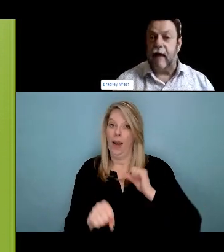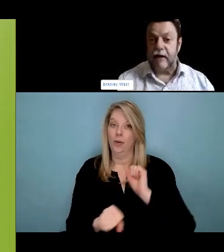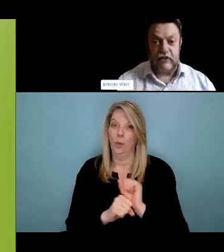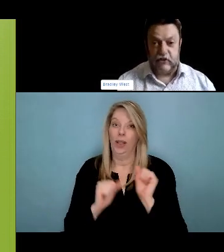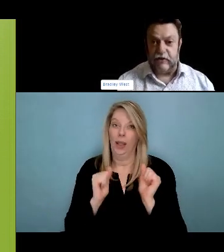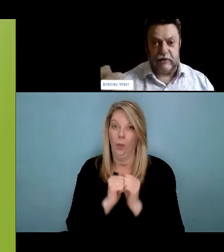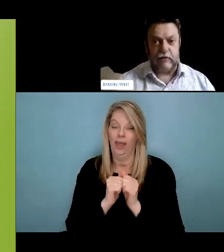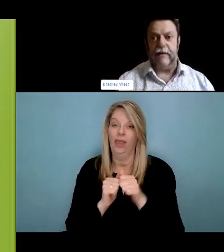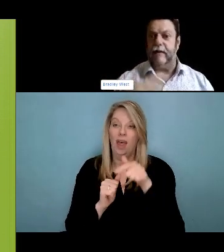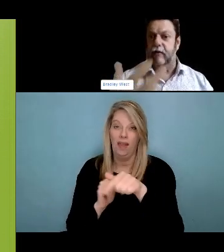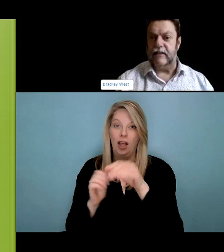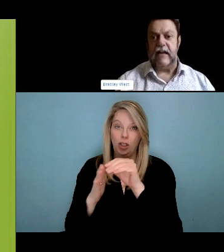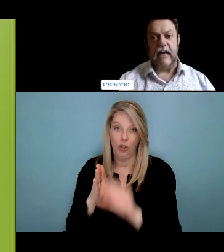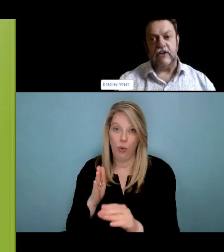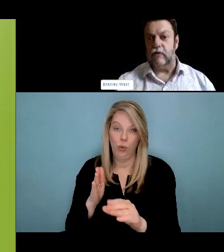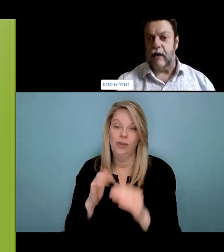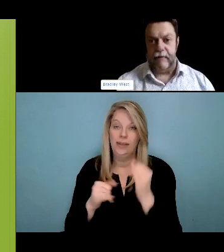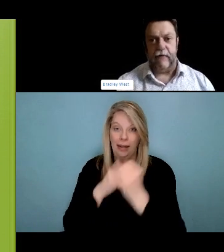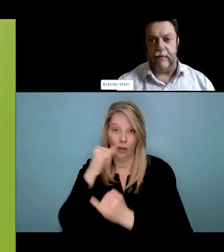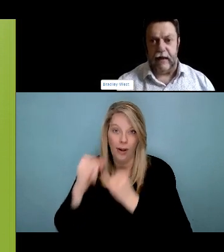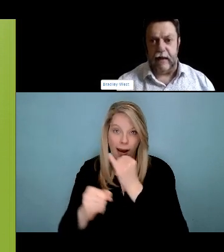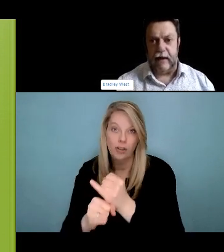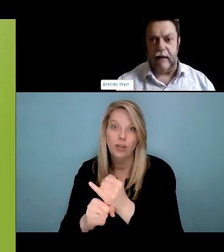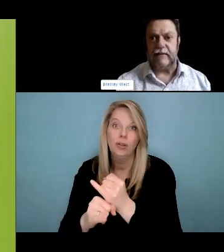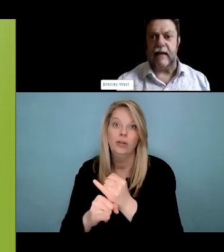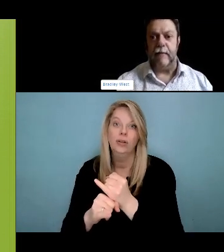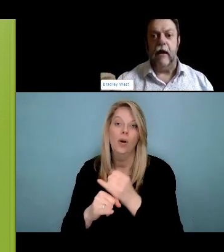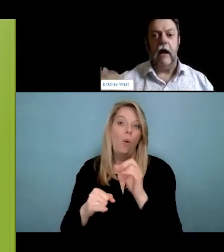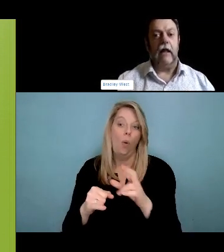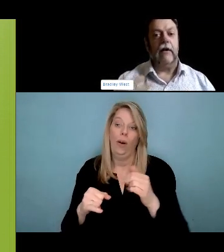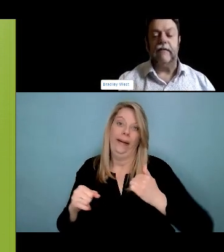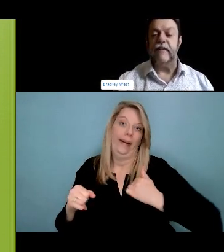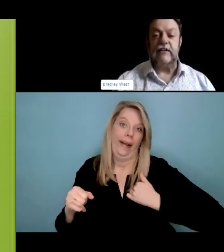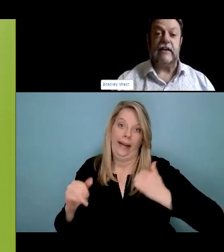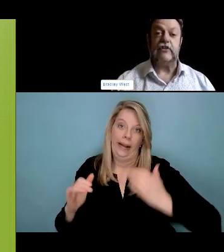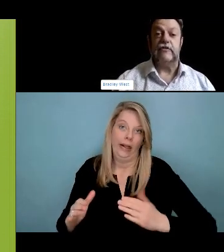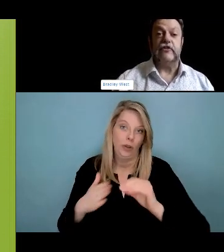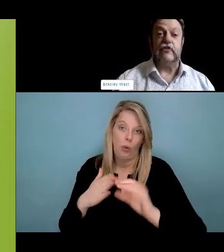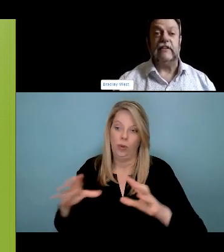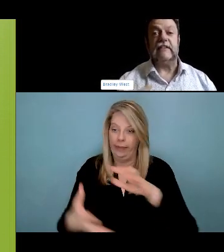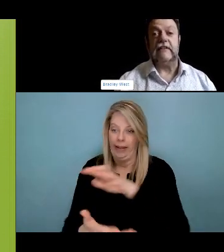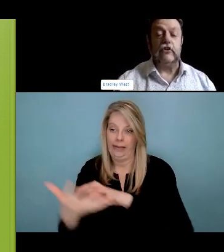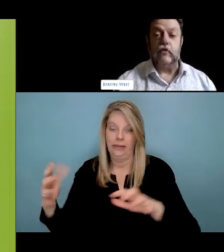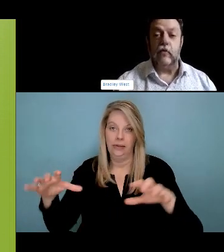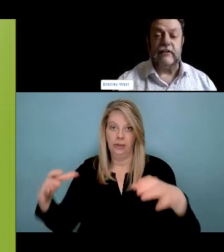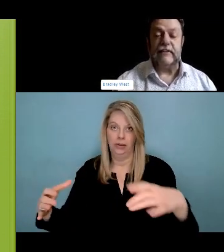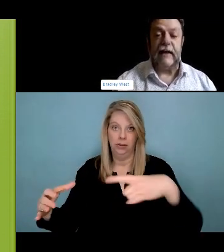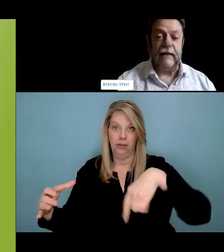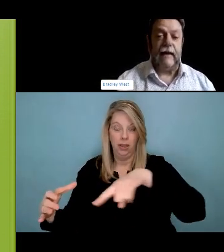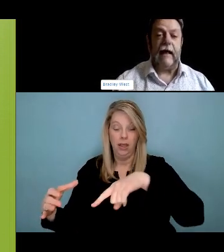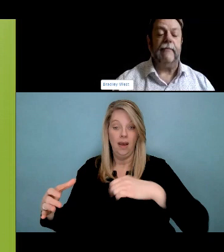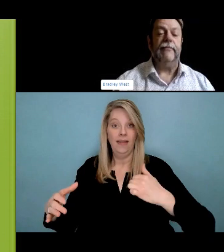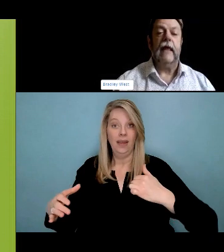Before waiting until folks have to access an emergency room, which we know is where people who are impacted. The emergency room is the number one place